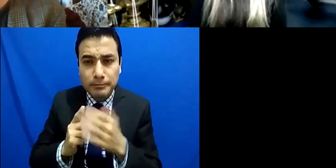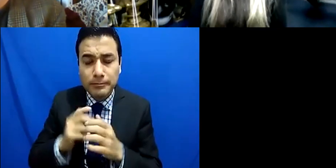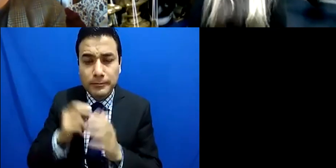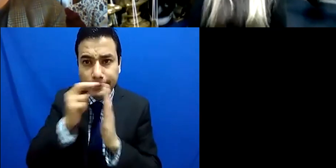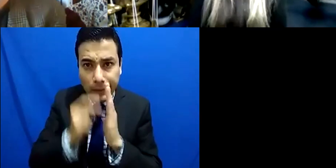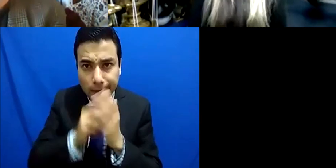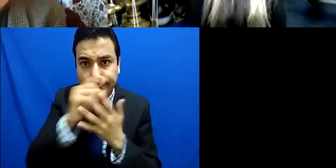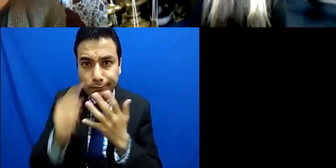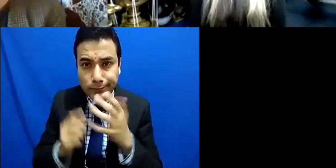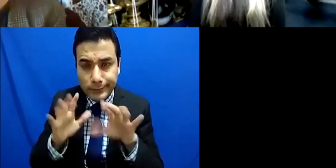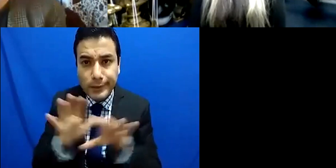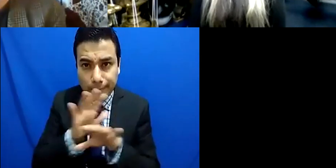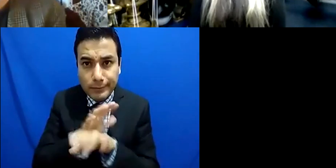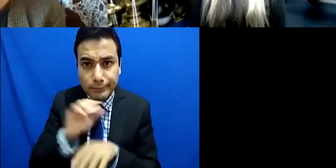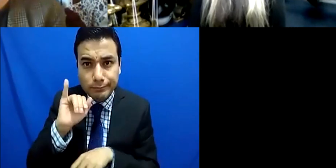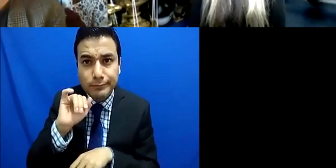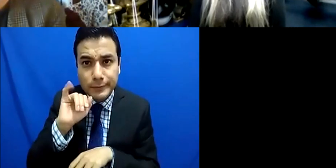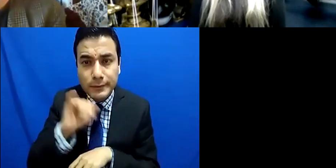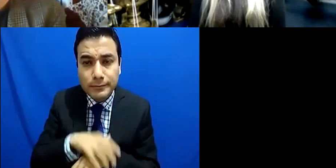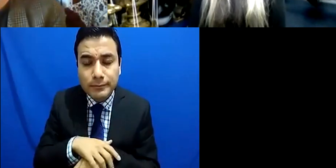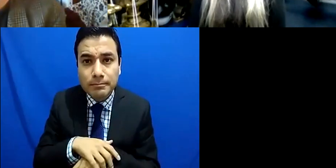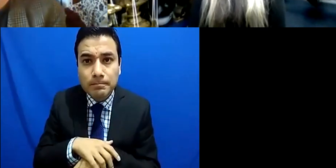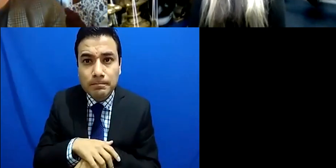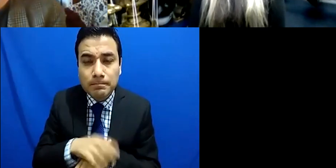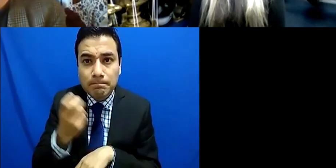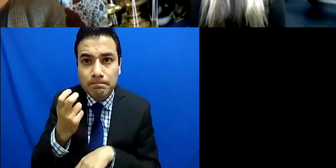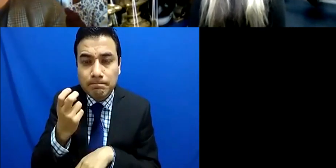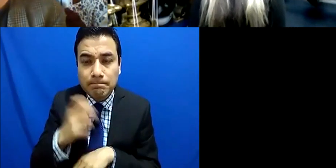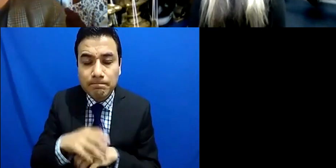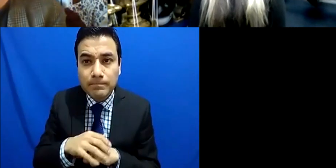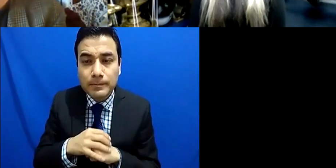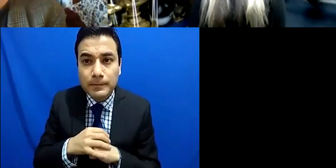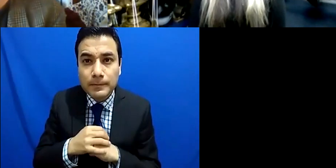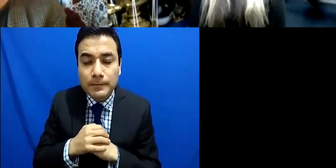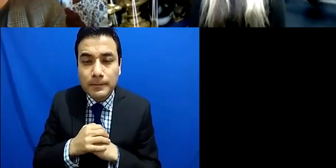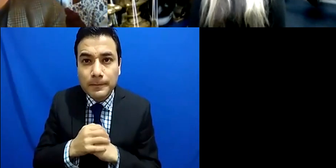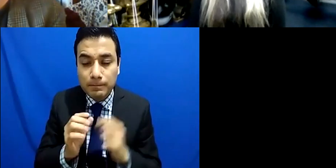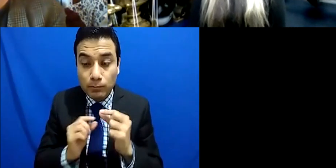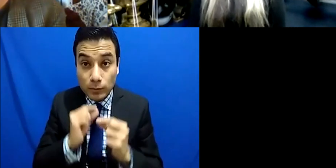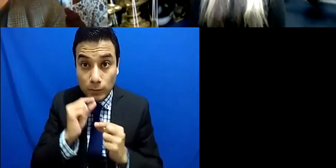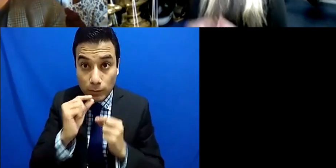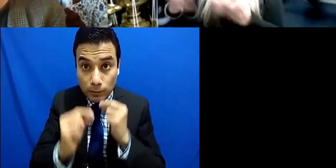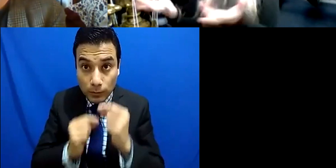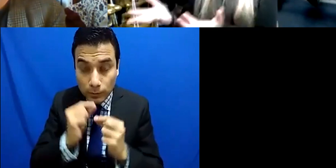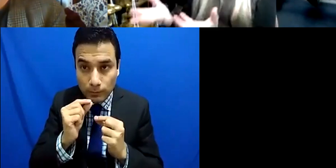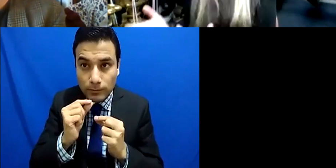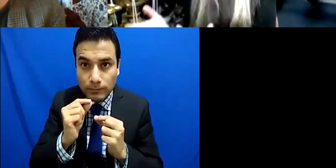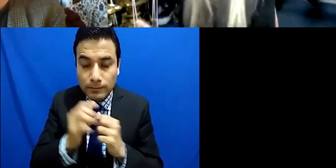standard that all of these institutions would accept provided there were the spaces